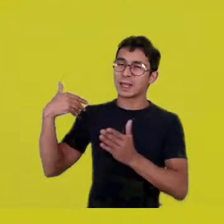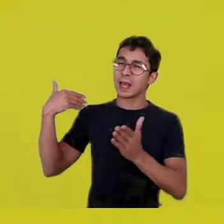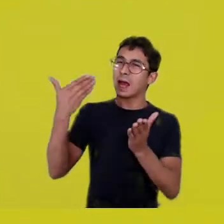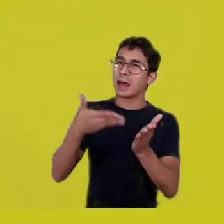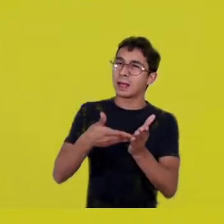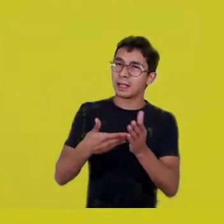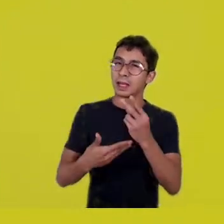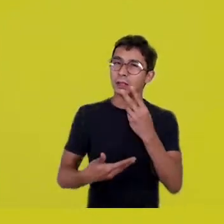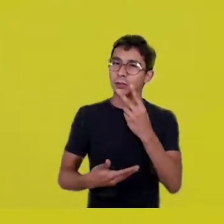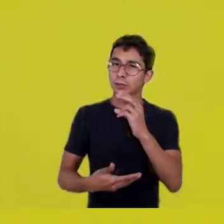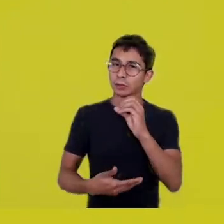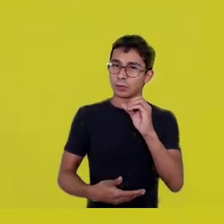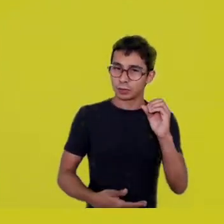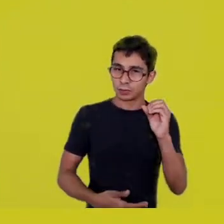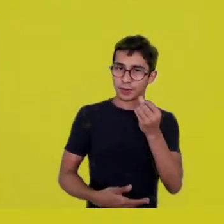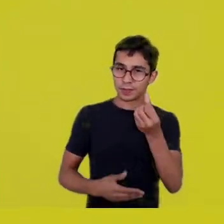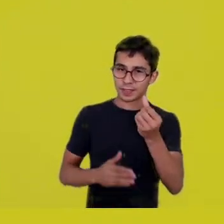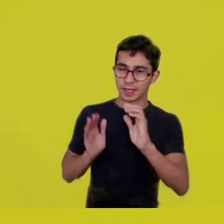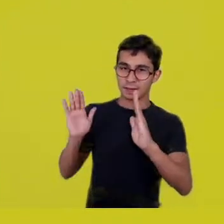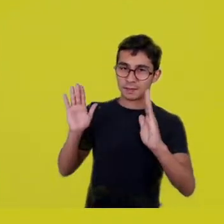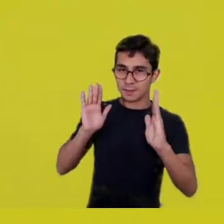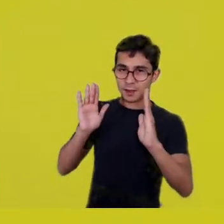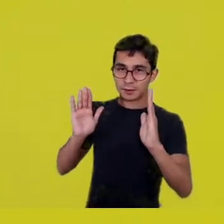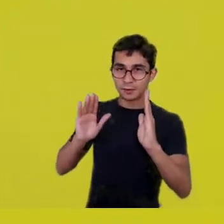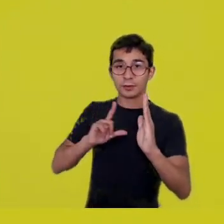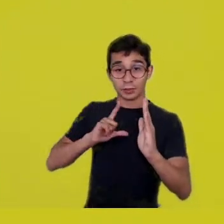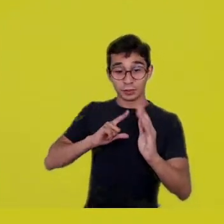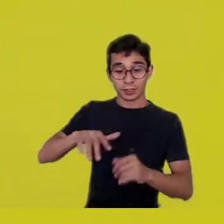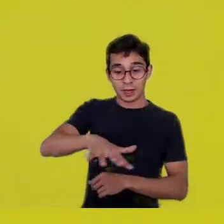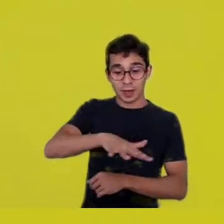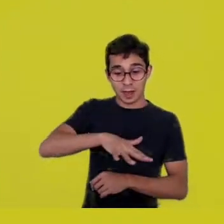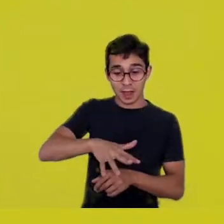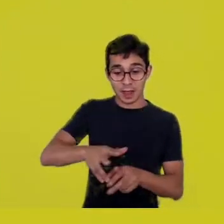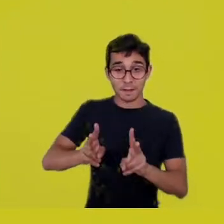we kept that yard alive.